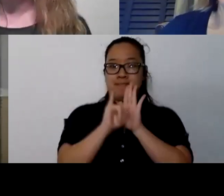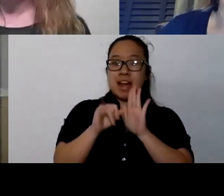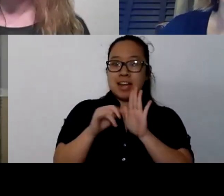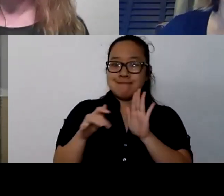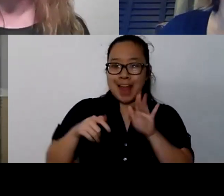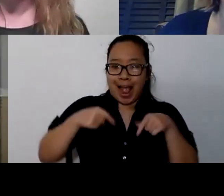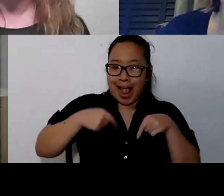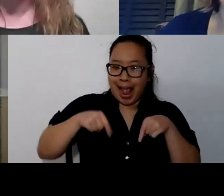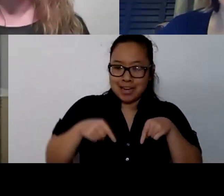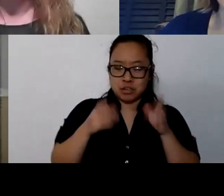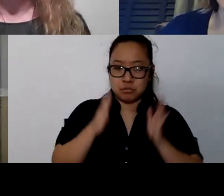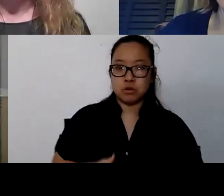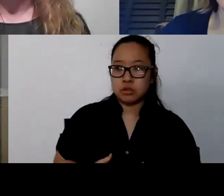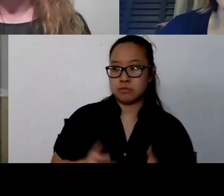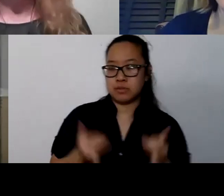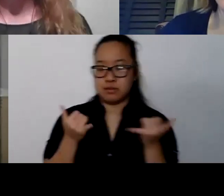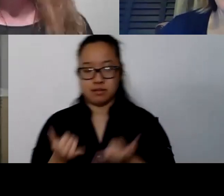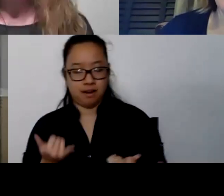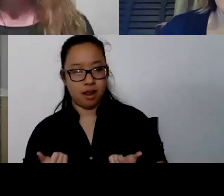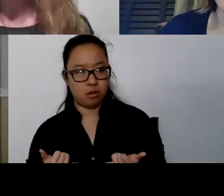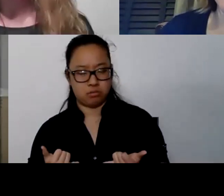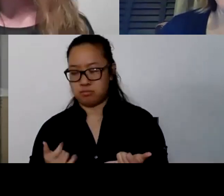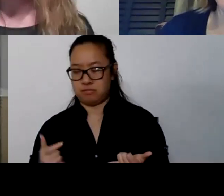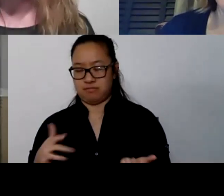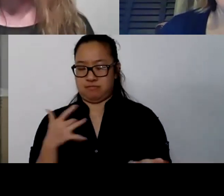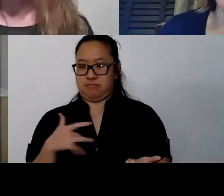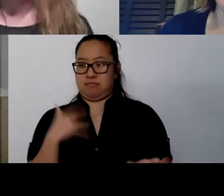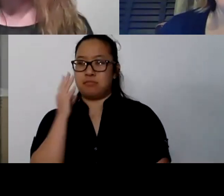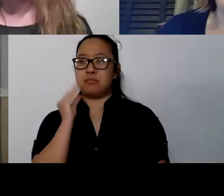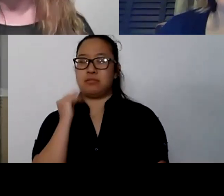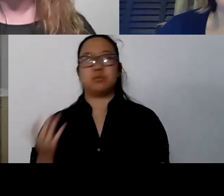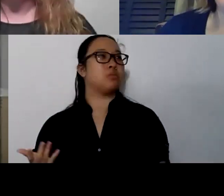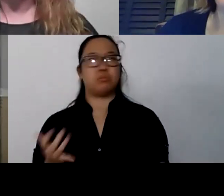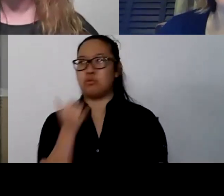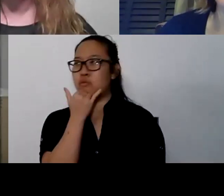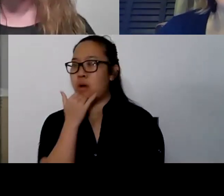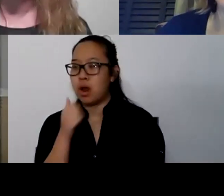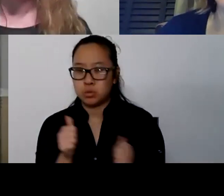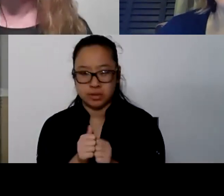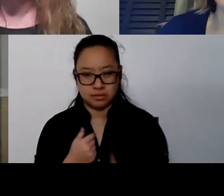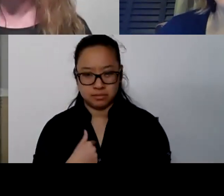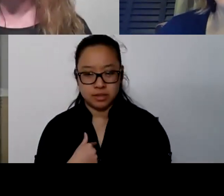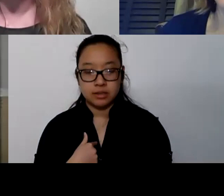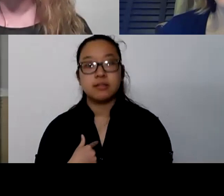I'm not familiar with it. You're having a normal human response to these external factors